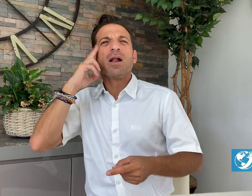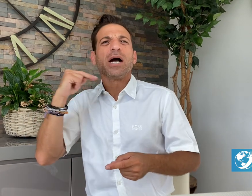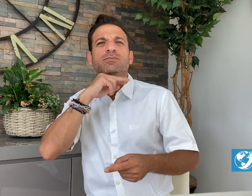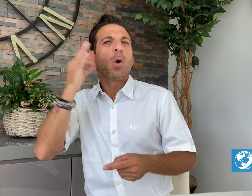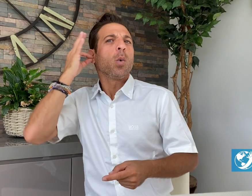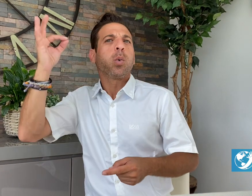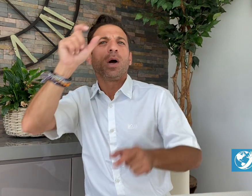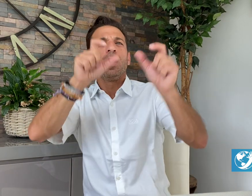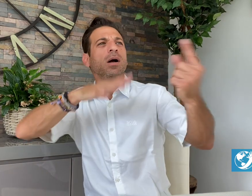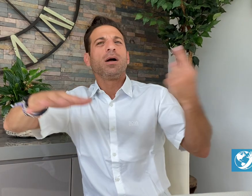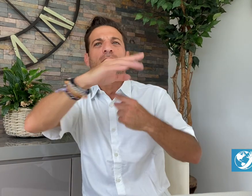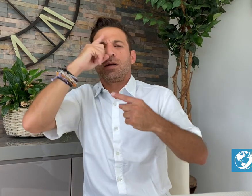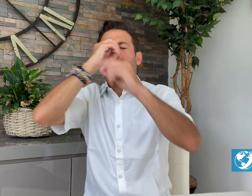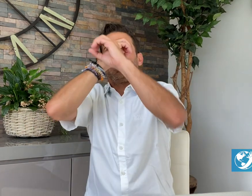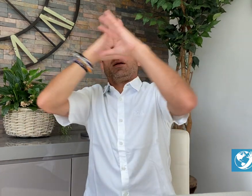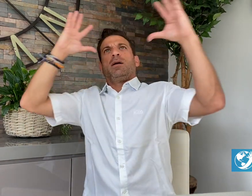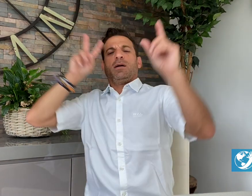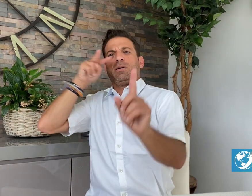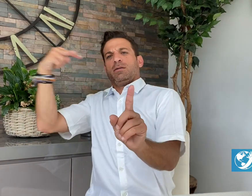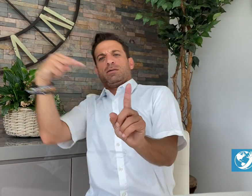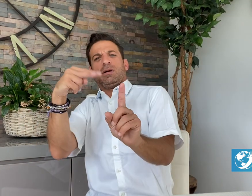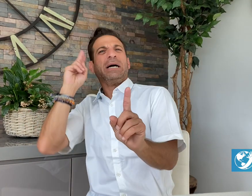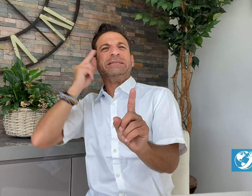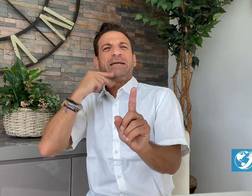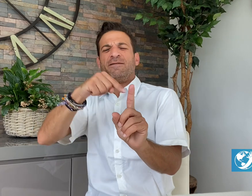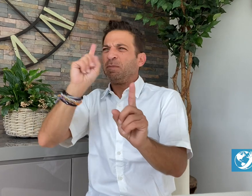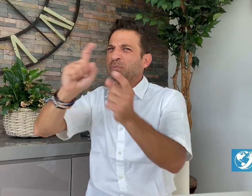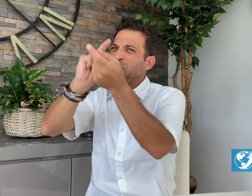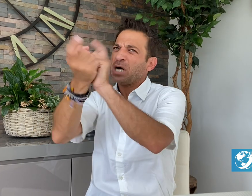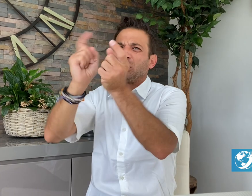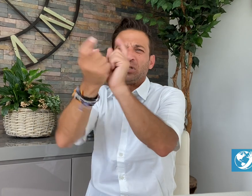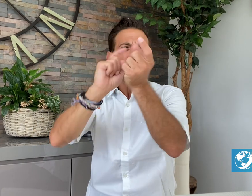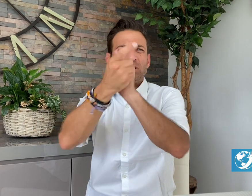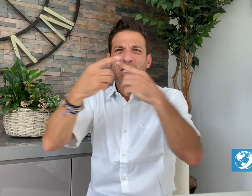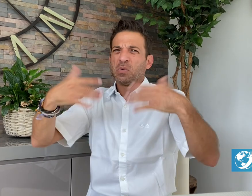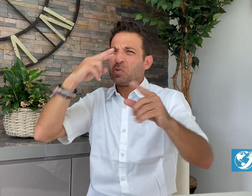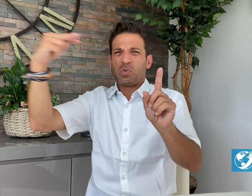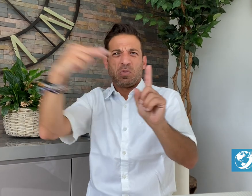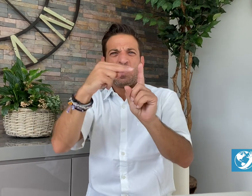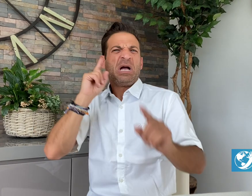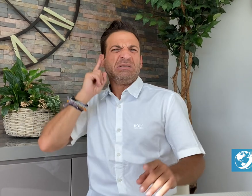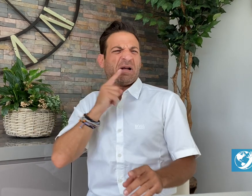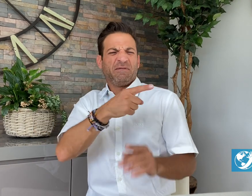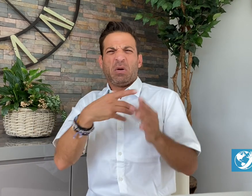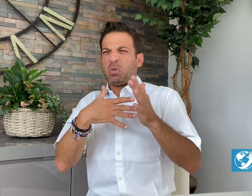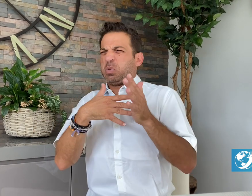mindset about Deaf people. Instead of viewing Deaf people as weak